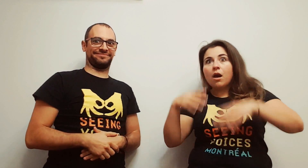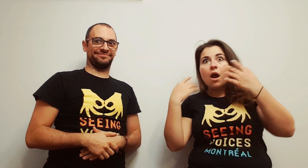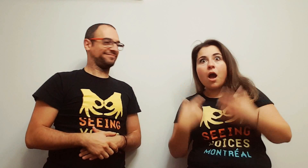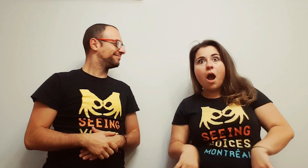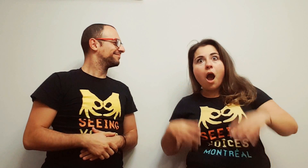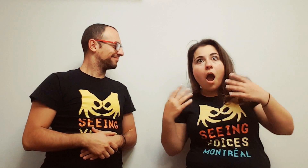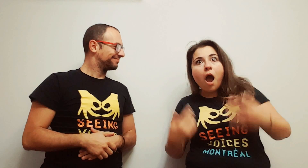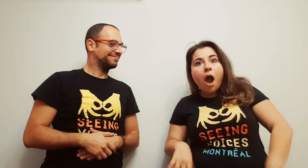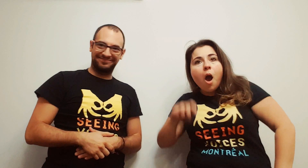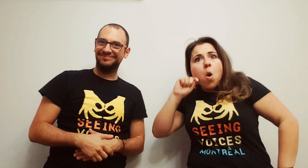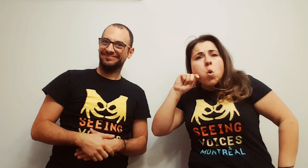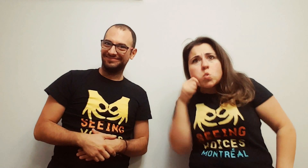Wow! Cool!